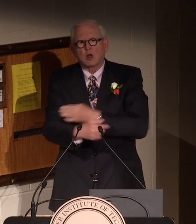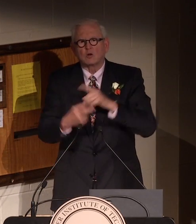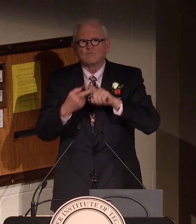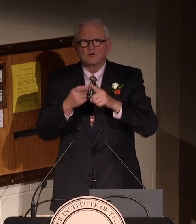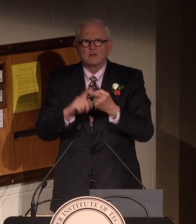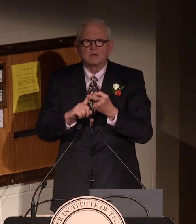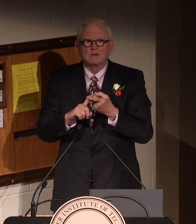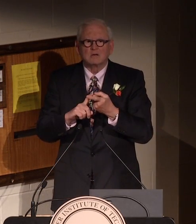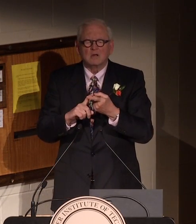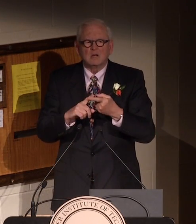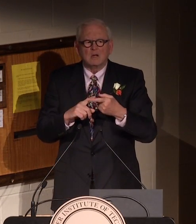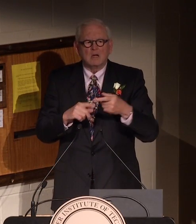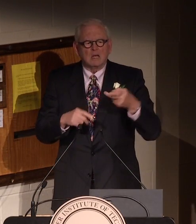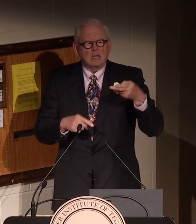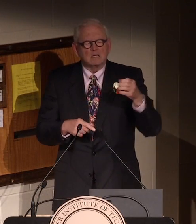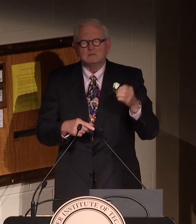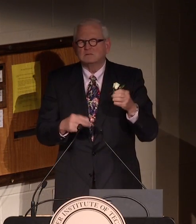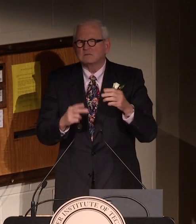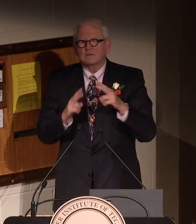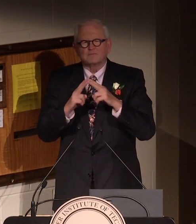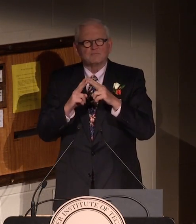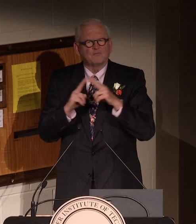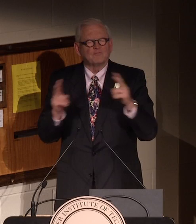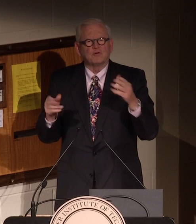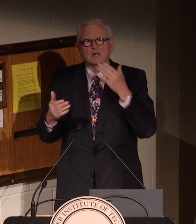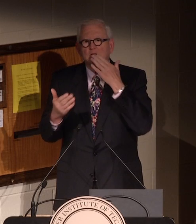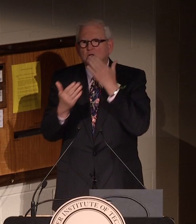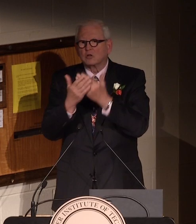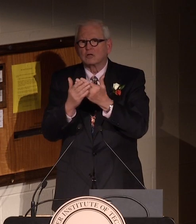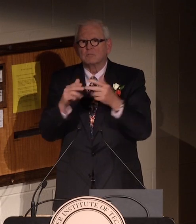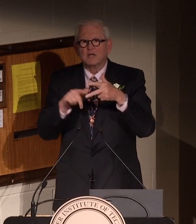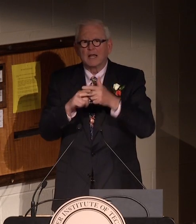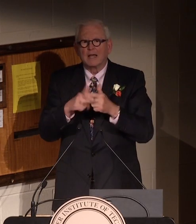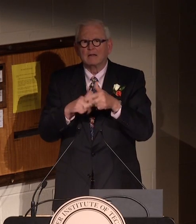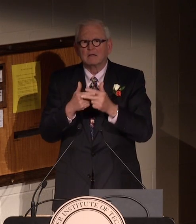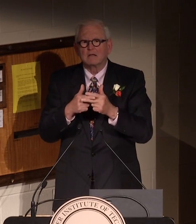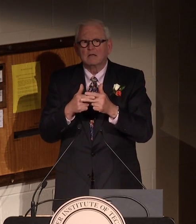friend.